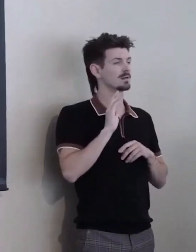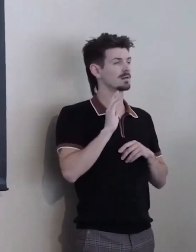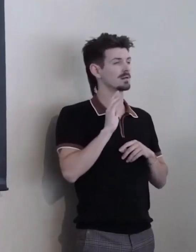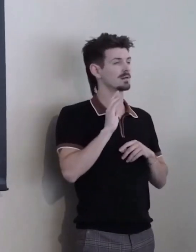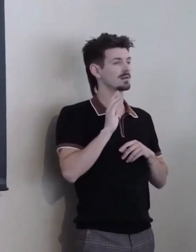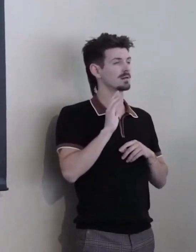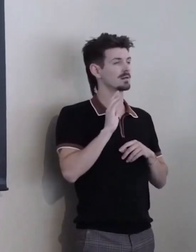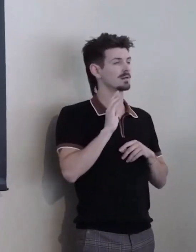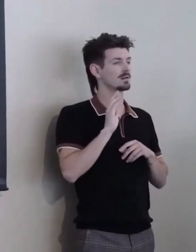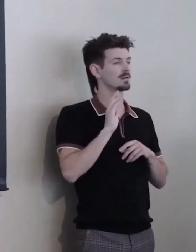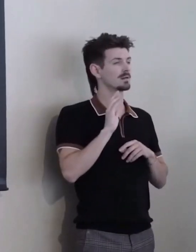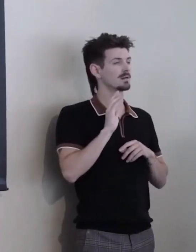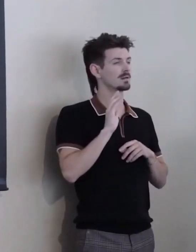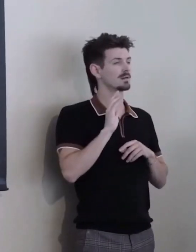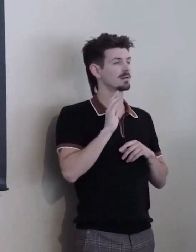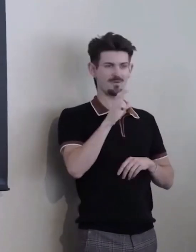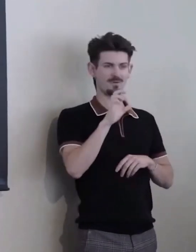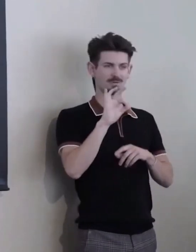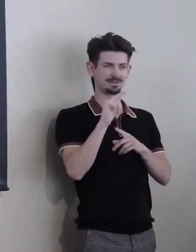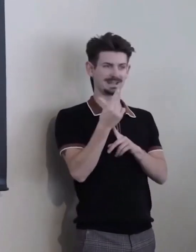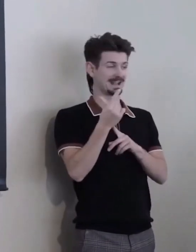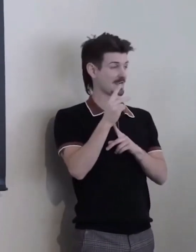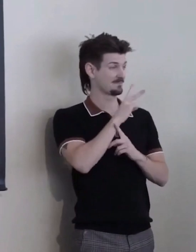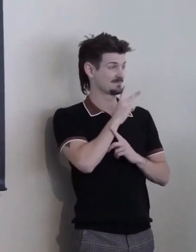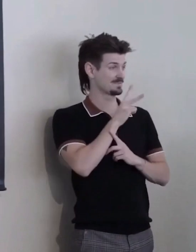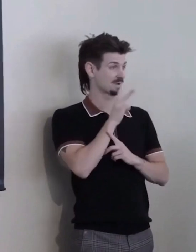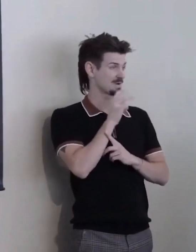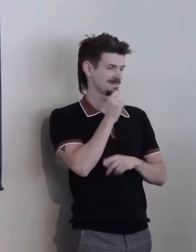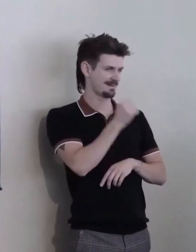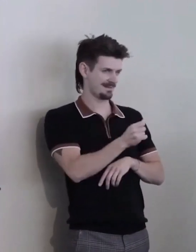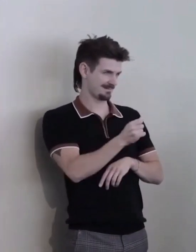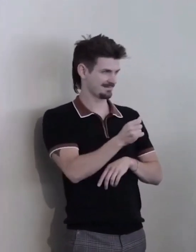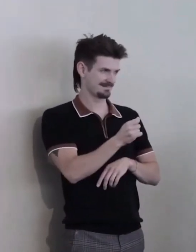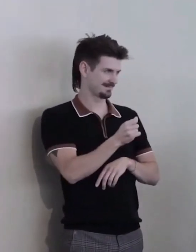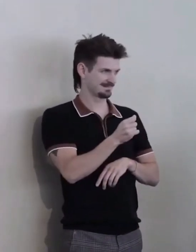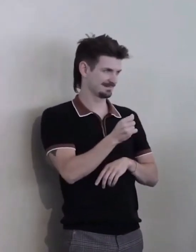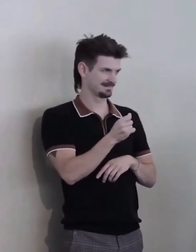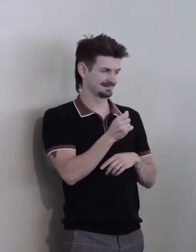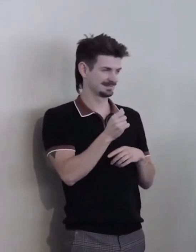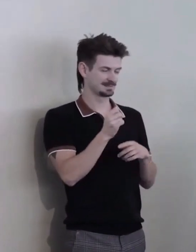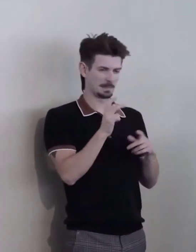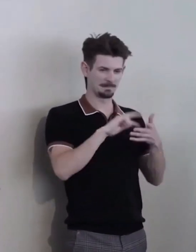Ahh... The state routinely... Ahh.. Would... Ahh Make decisions that affected